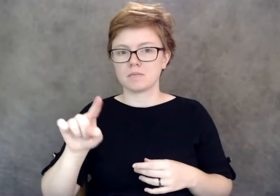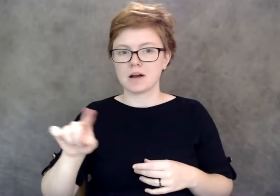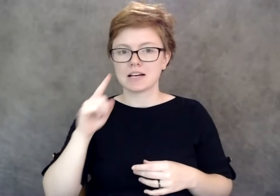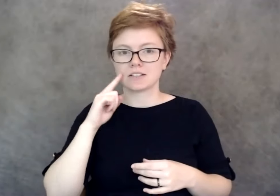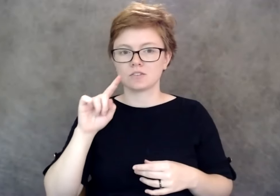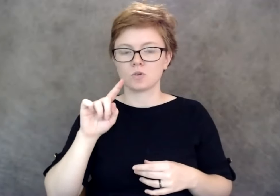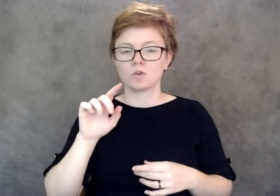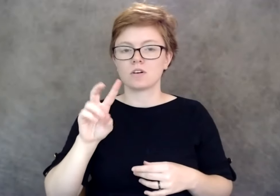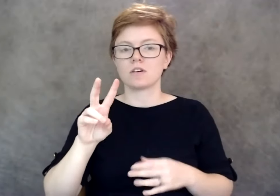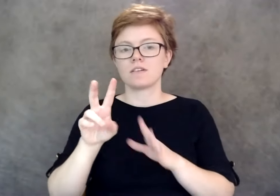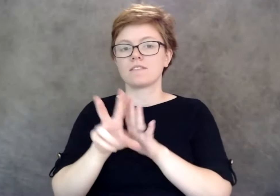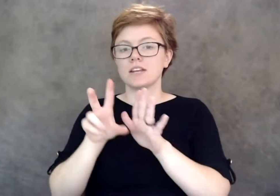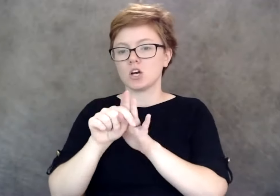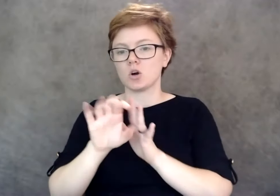so check both boxes and then you should be good.